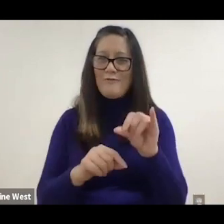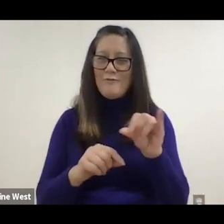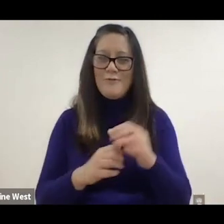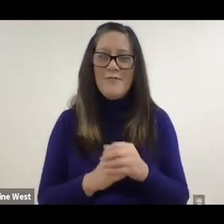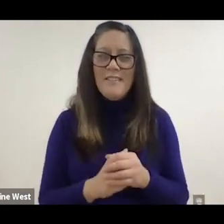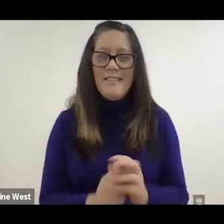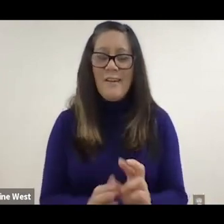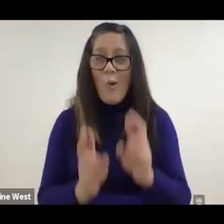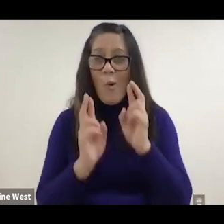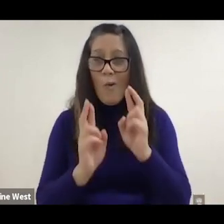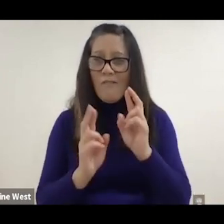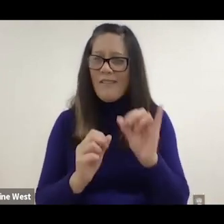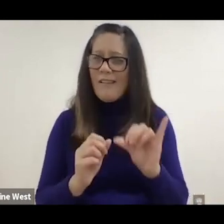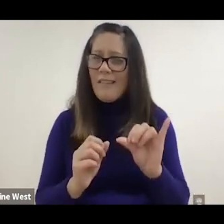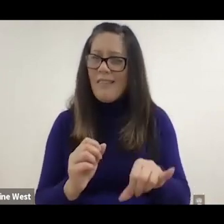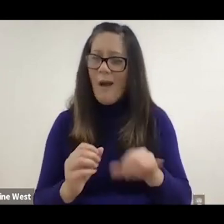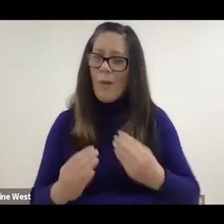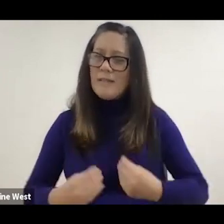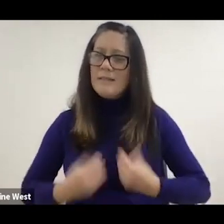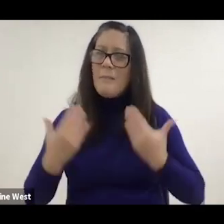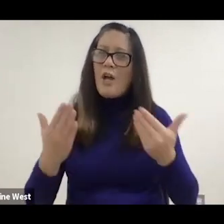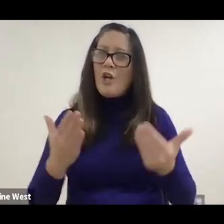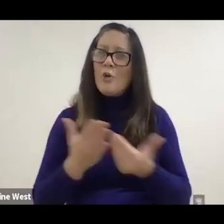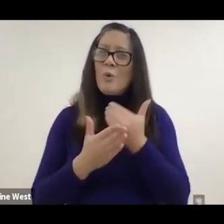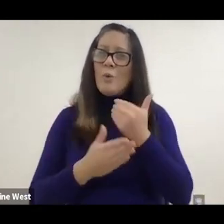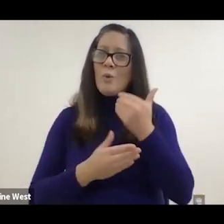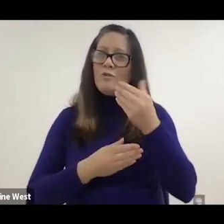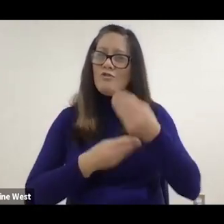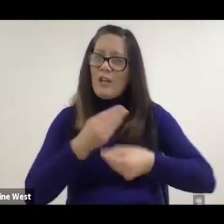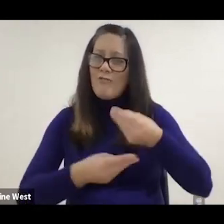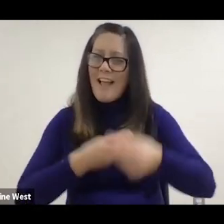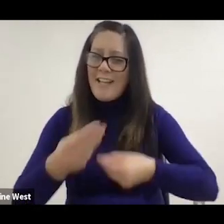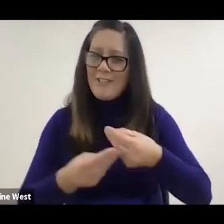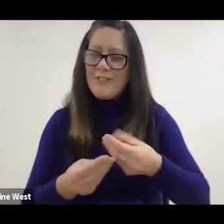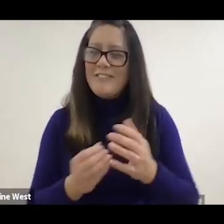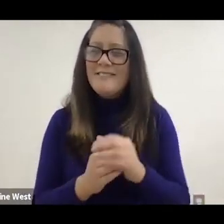and so hopefully that will inspire young new generations to create technology.